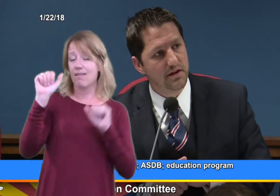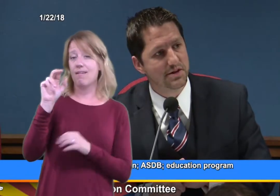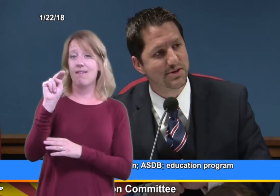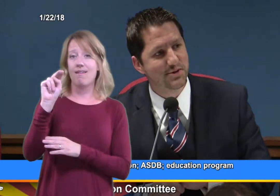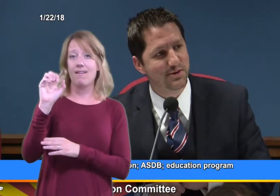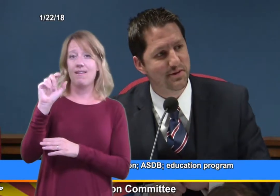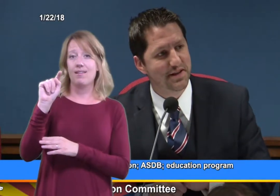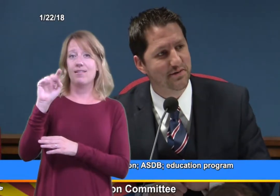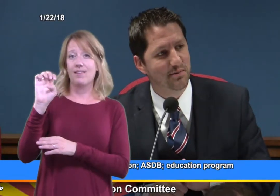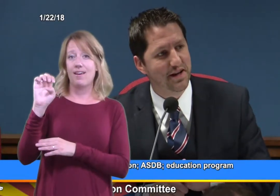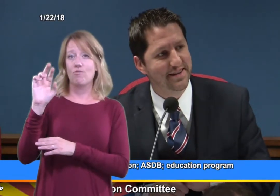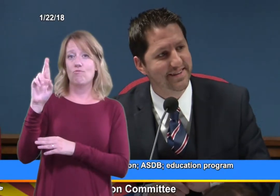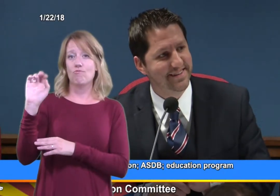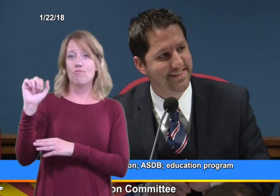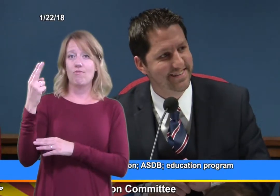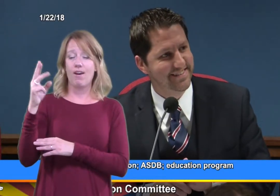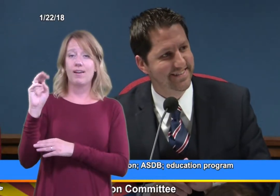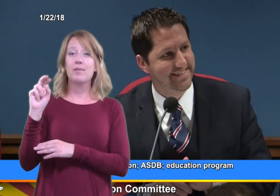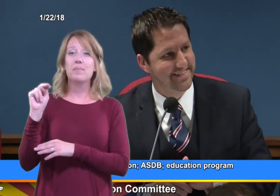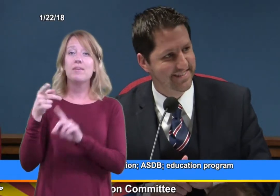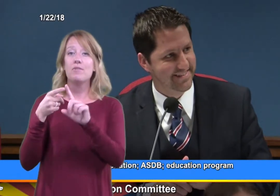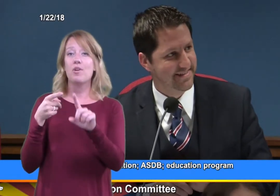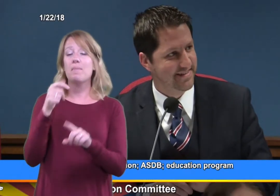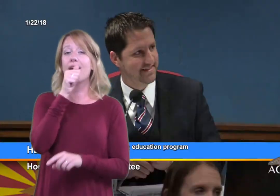Arizona Schools for the Deaf and Blind